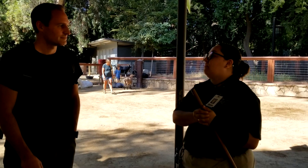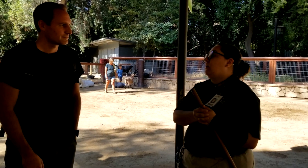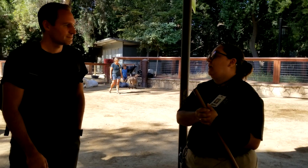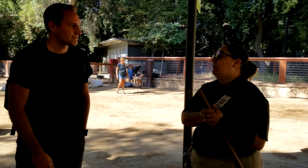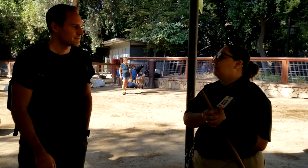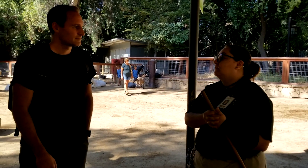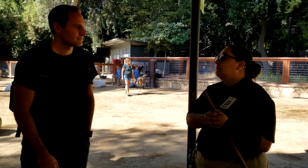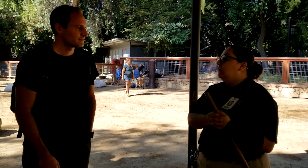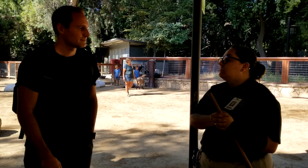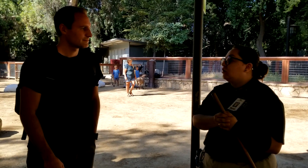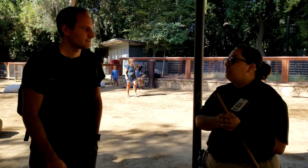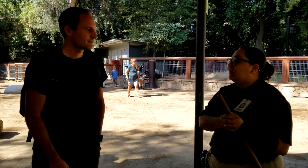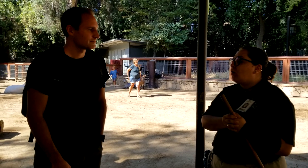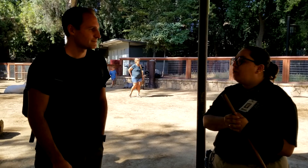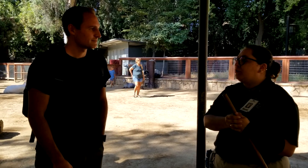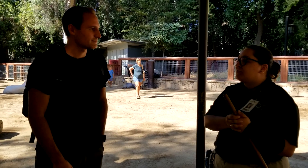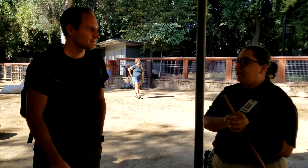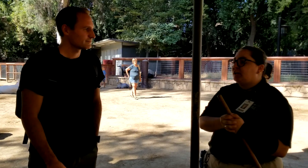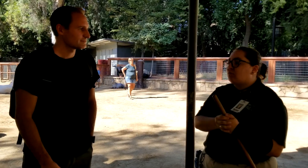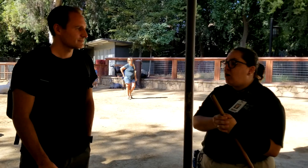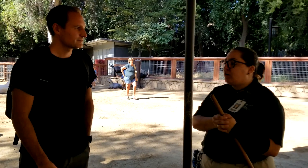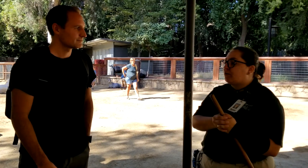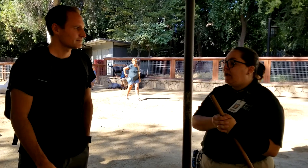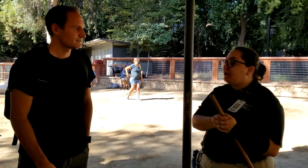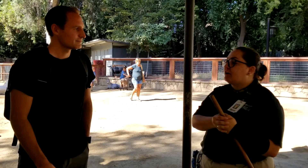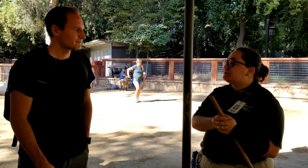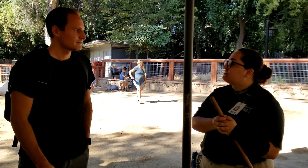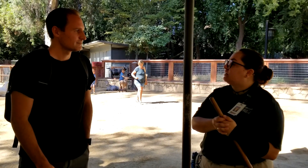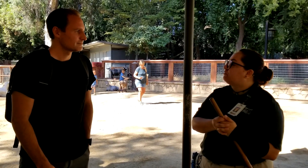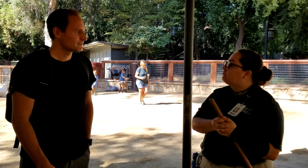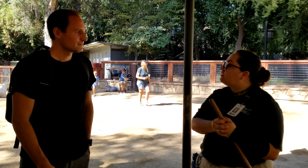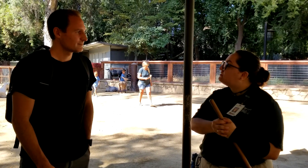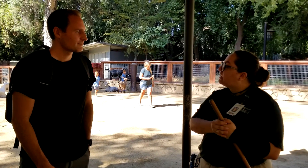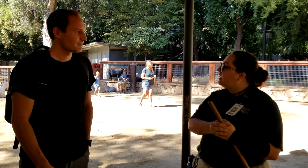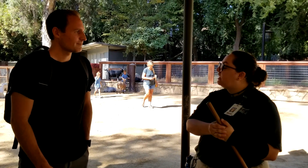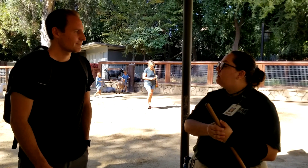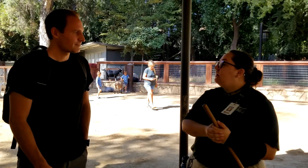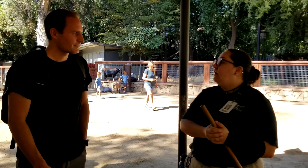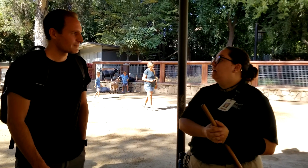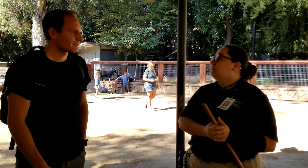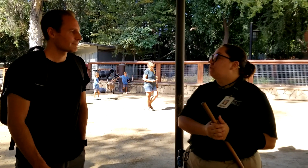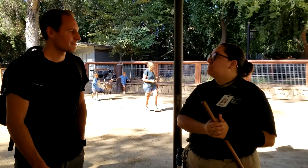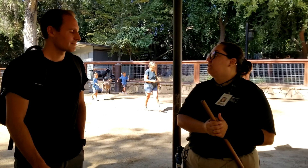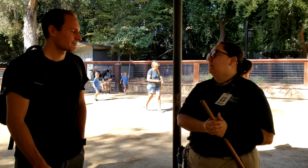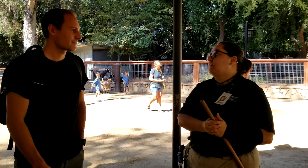they can tell me like, “Oh, your signing it wrong” or “Hey, you’re actually signing pretty well today” or something like that.